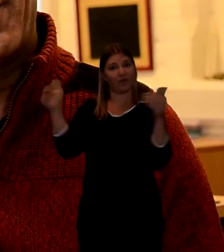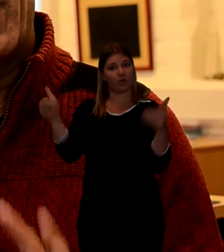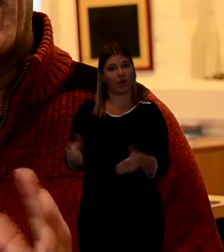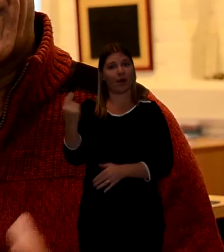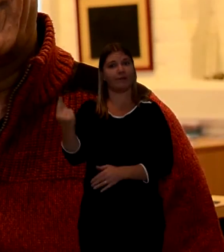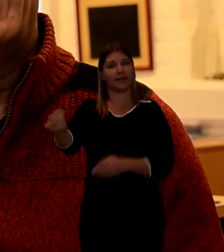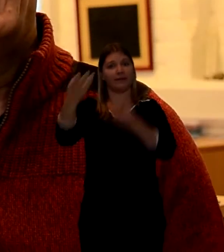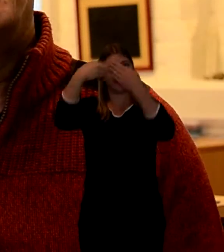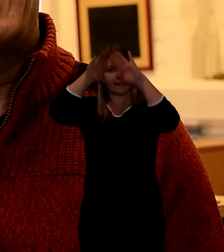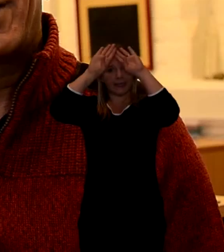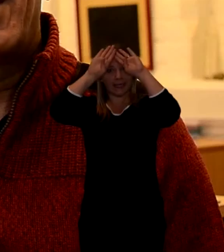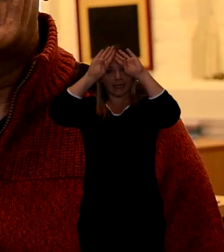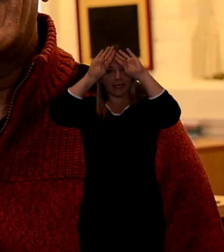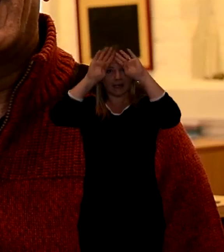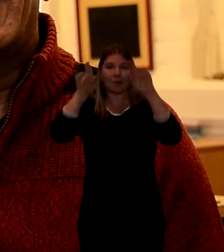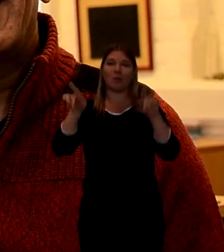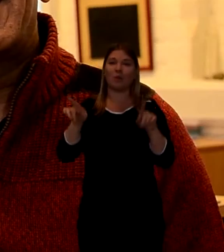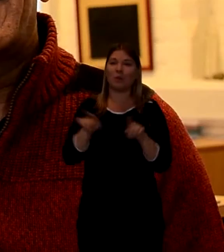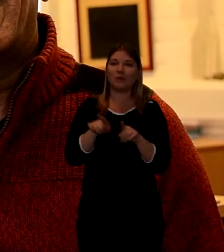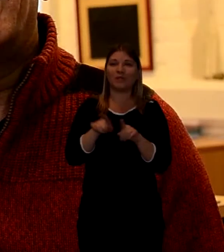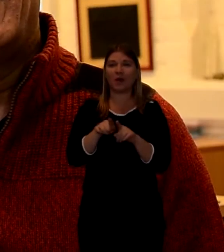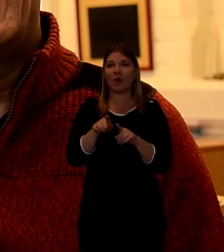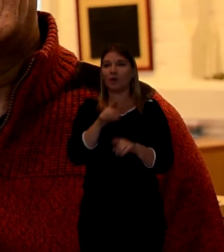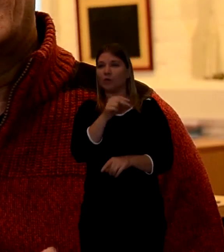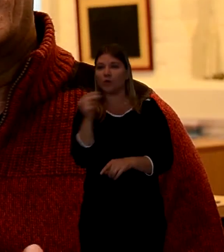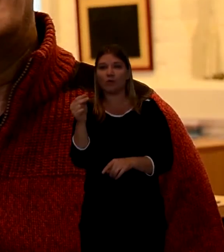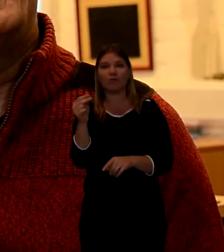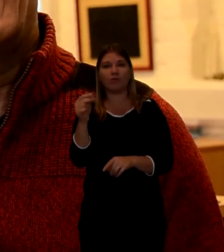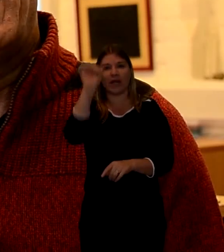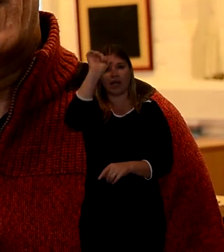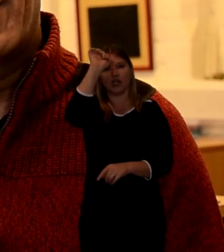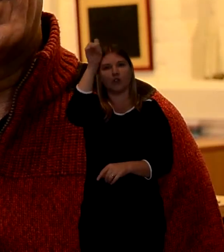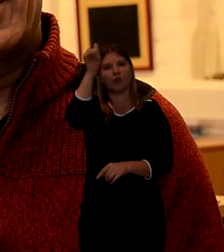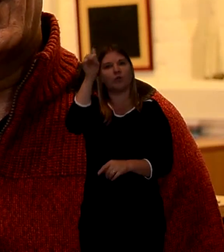but also mixed into that is something about Hinduism as well.